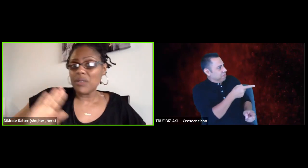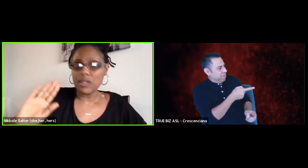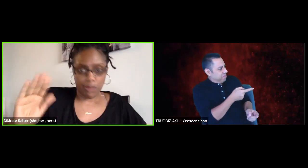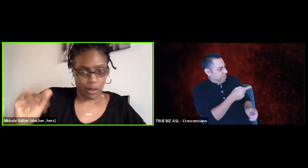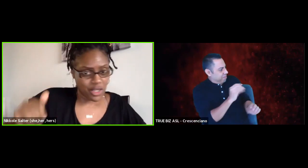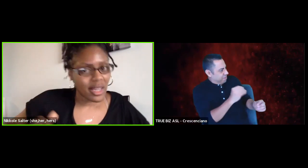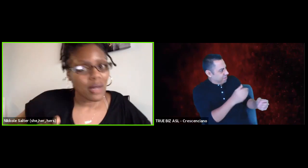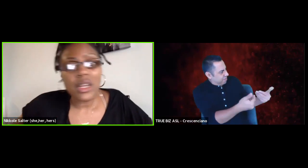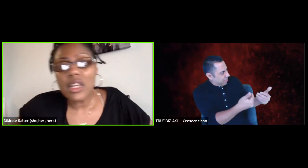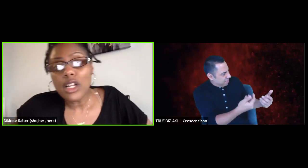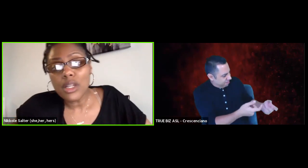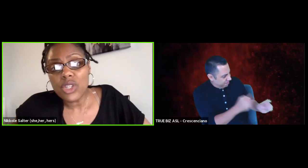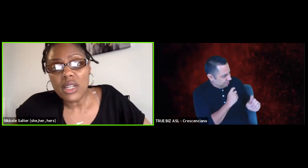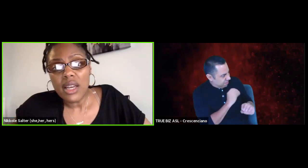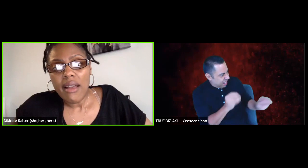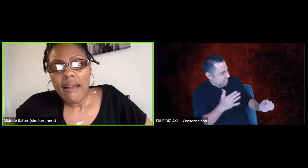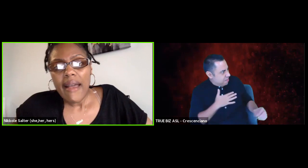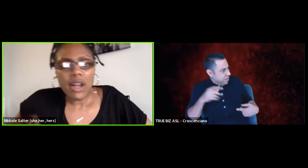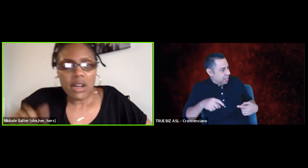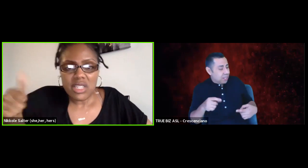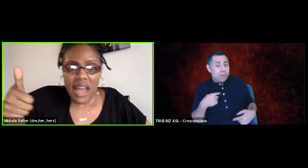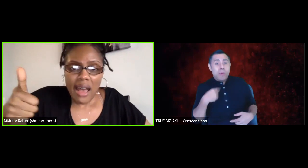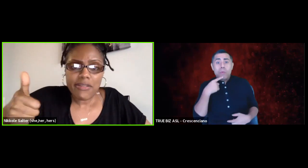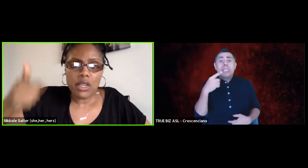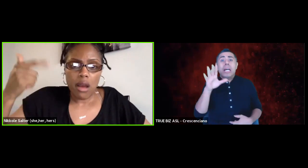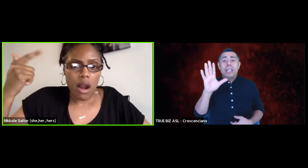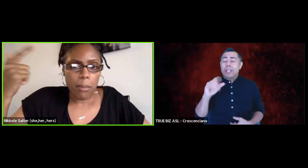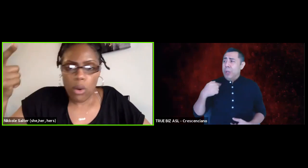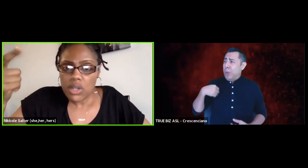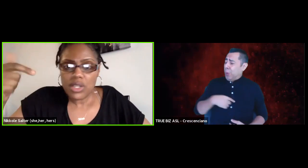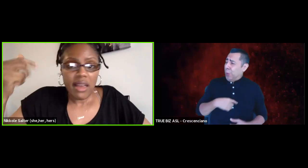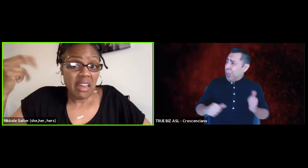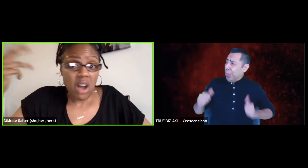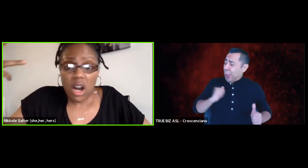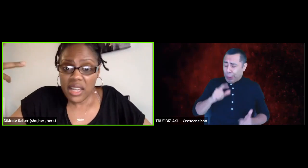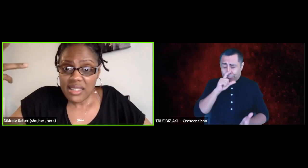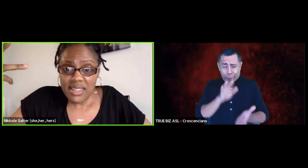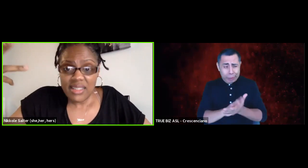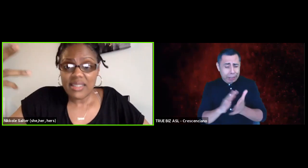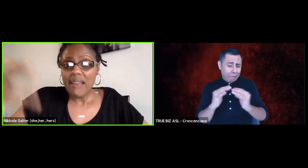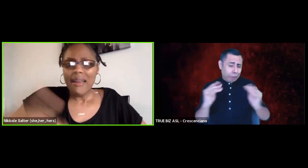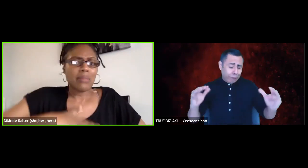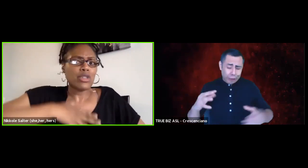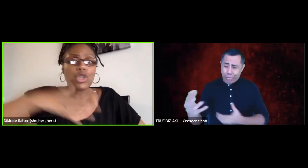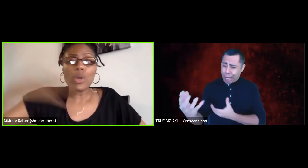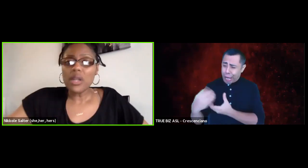We say we believe in diversity, equity, and inclusion, and our staffs, our boards and audiences